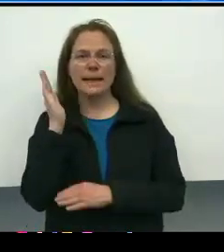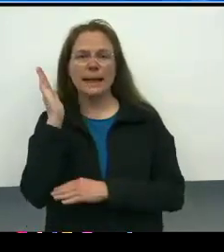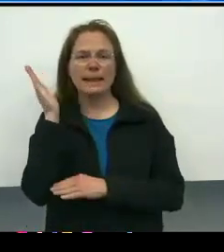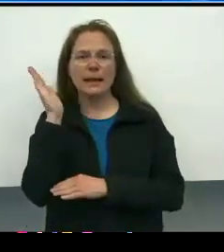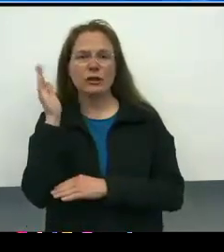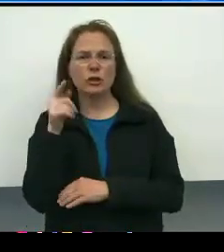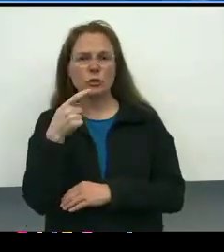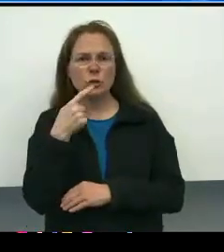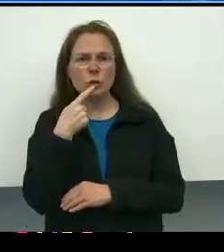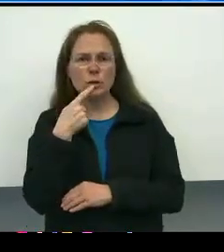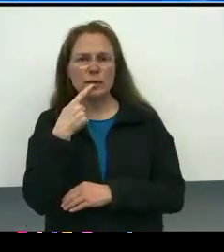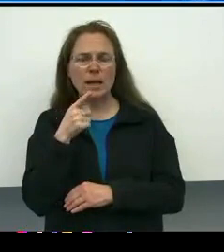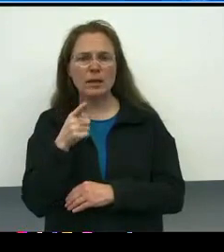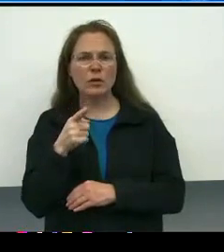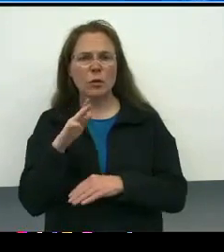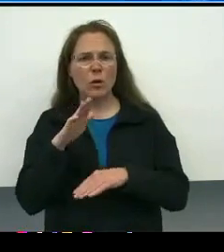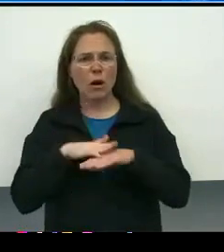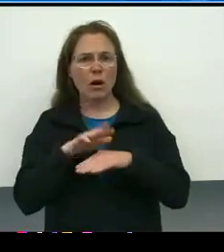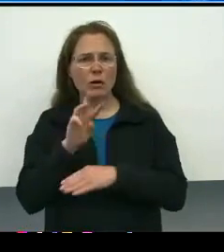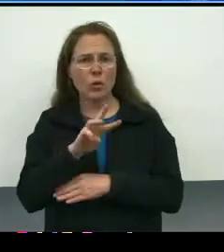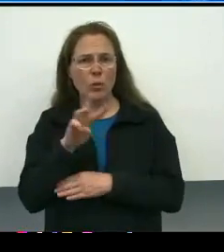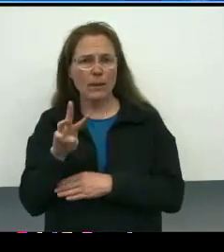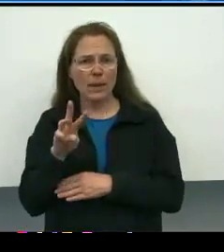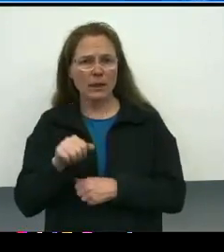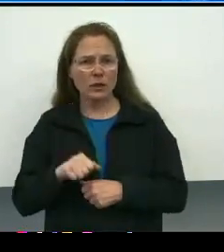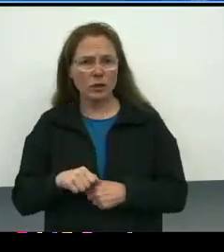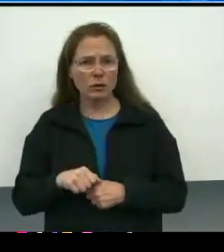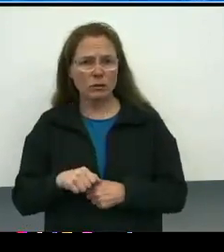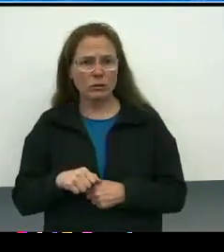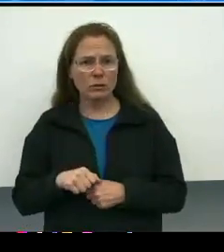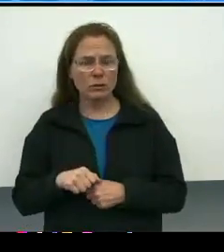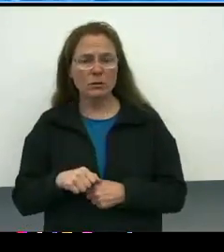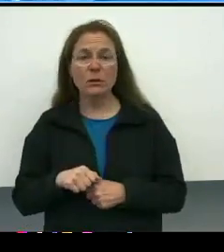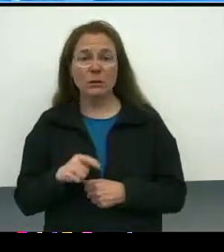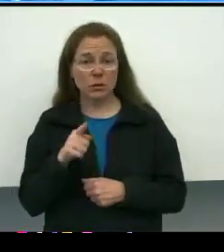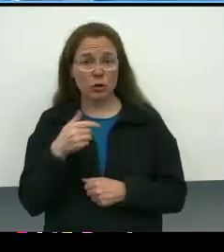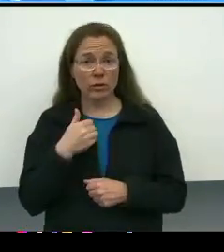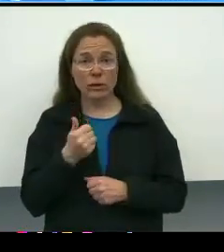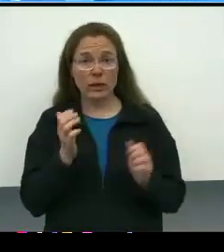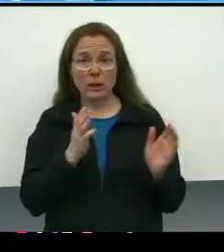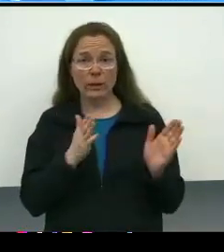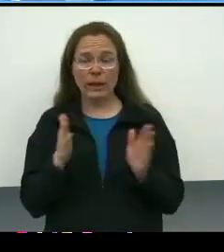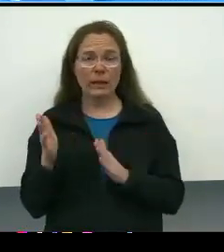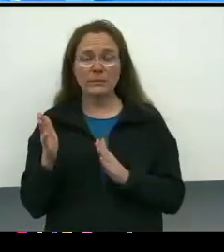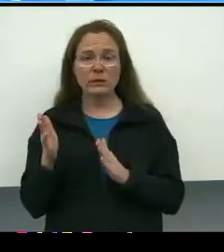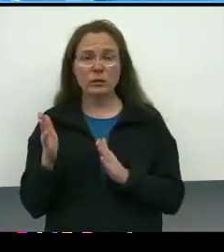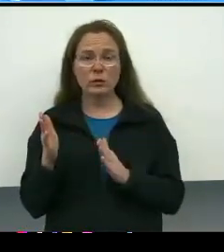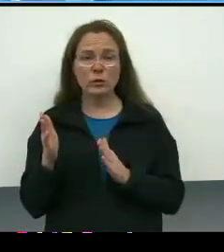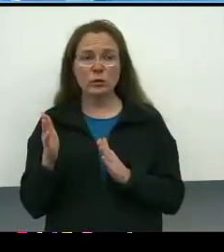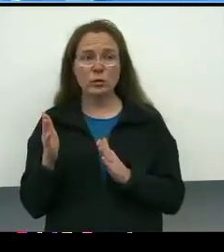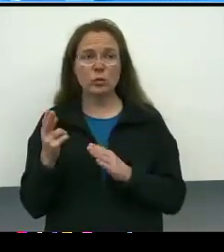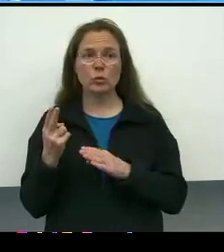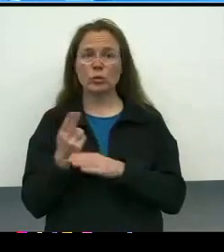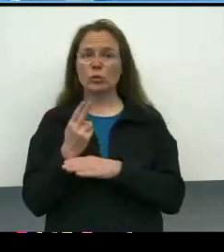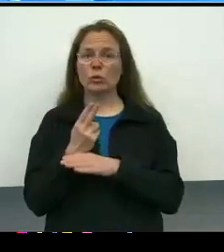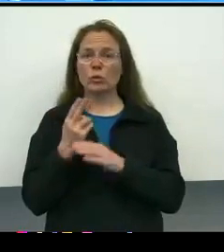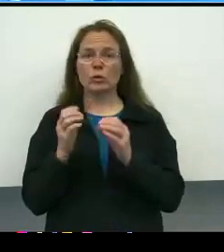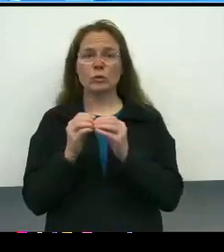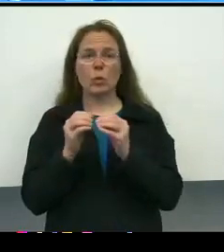I know you said that they live on your webpage. Are there any plans to kind of use those more widely across the organization?